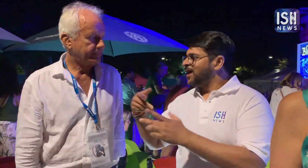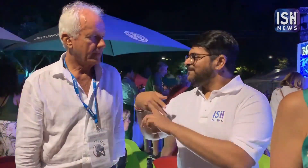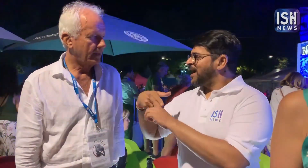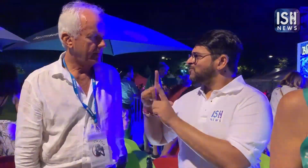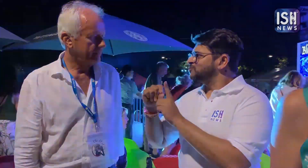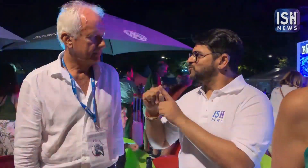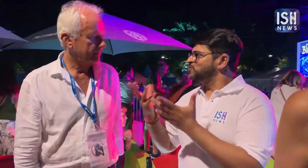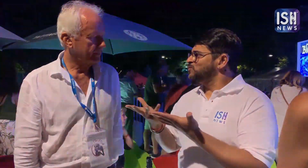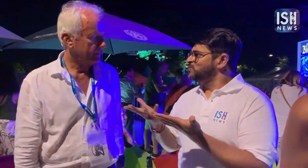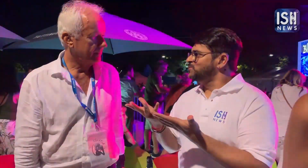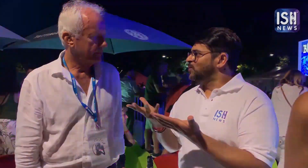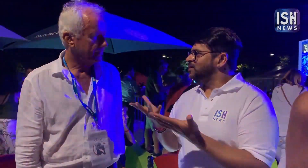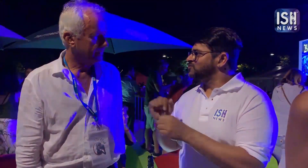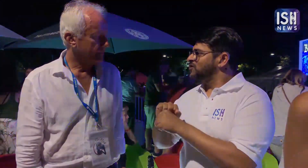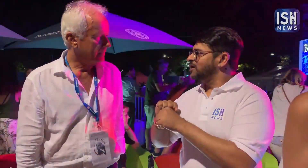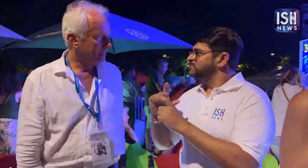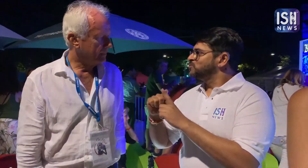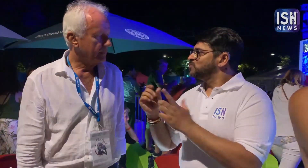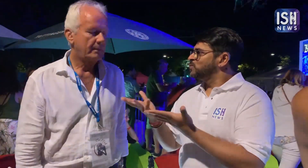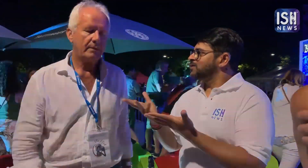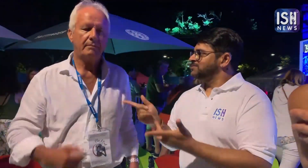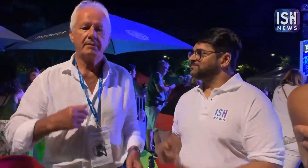What do you do? What is your profession?